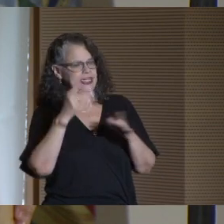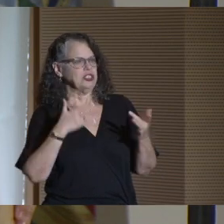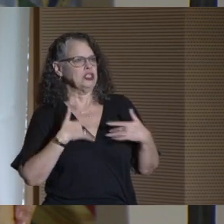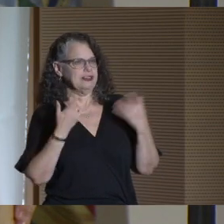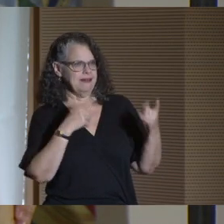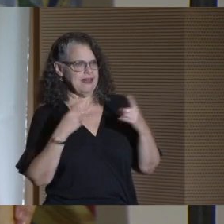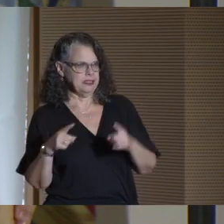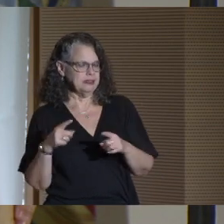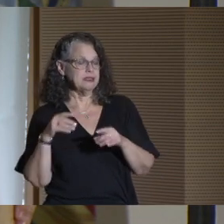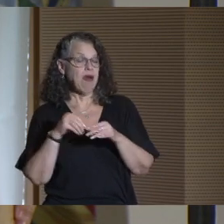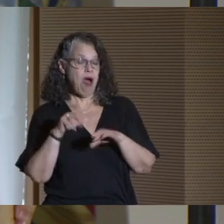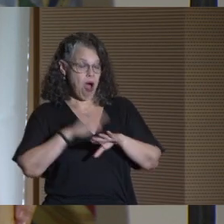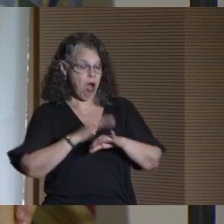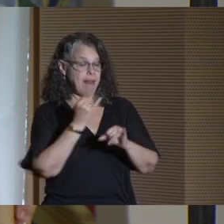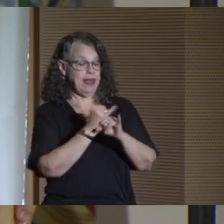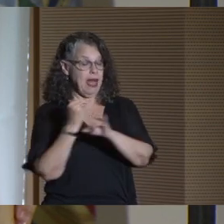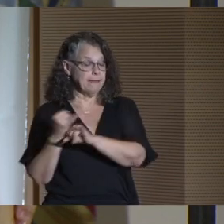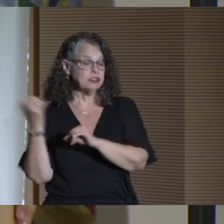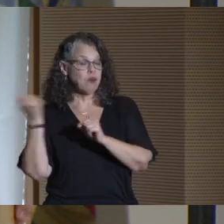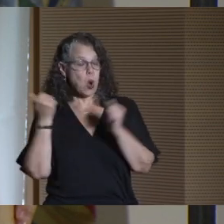in our campuses for all students.